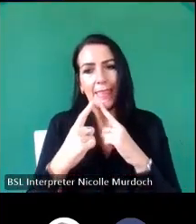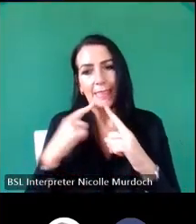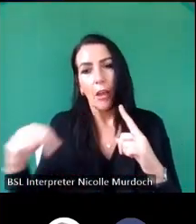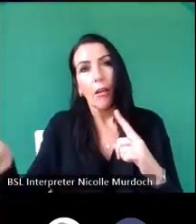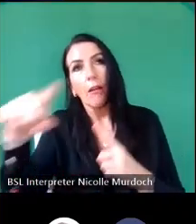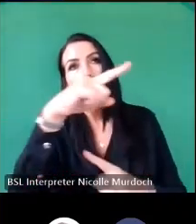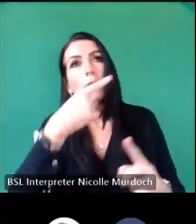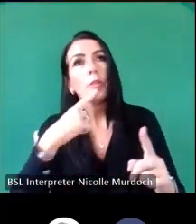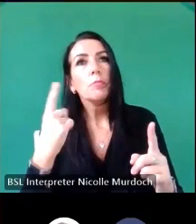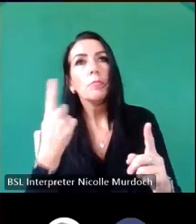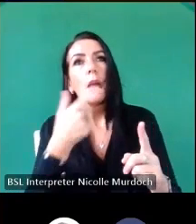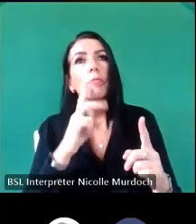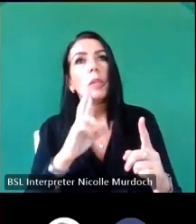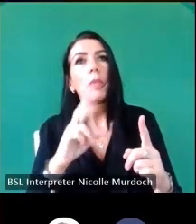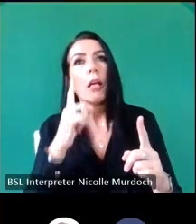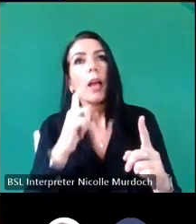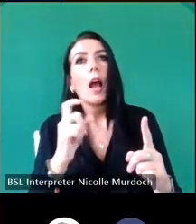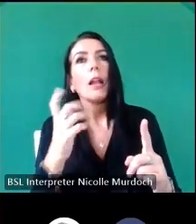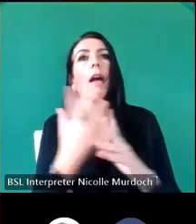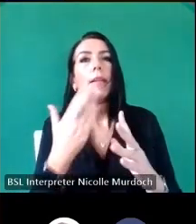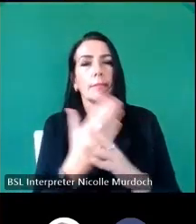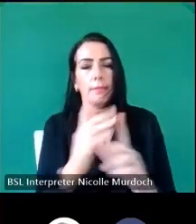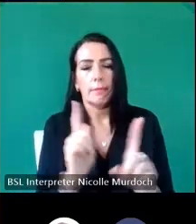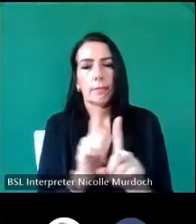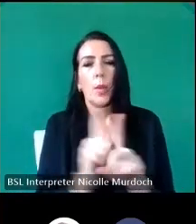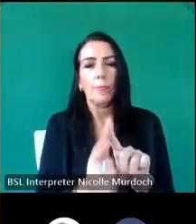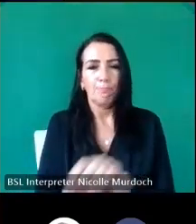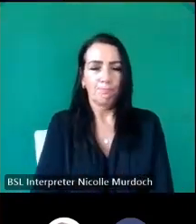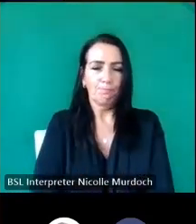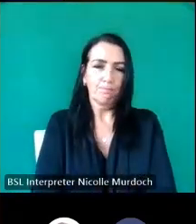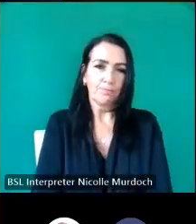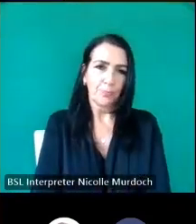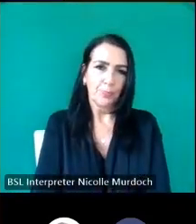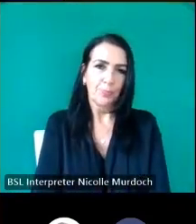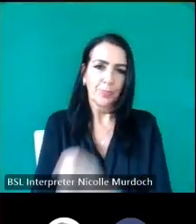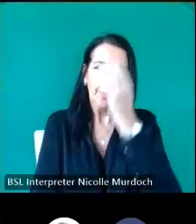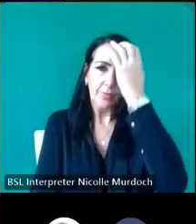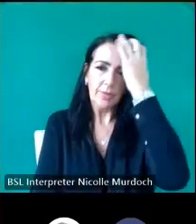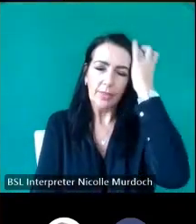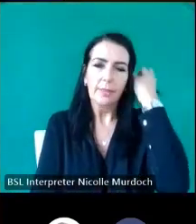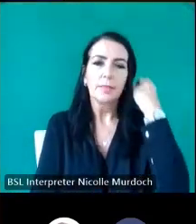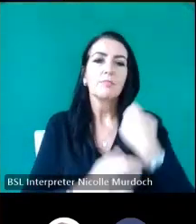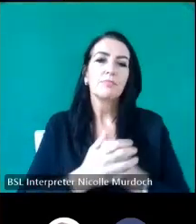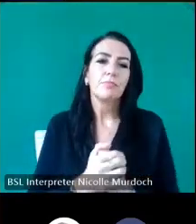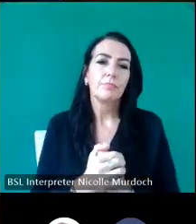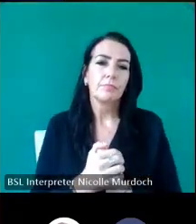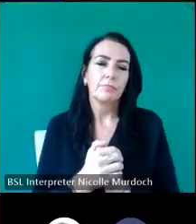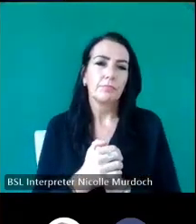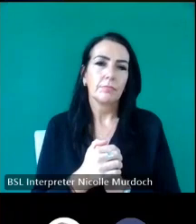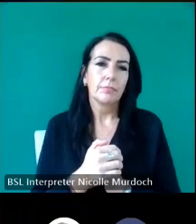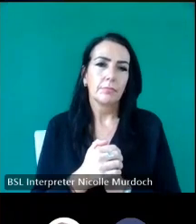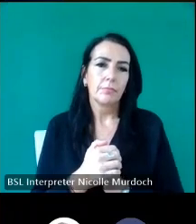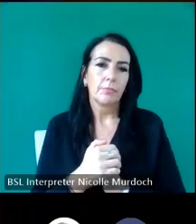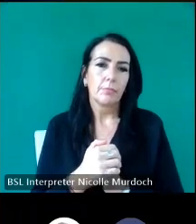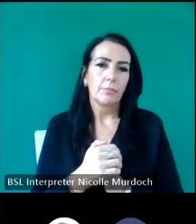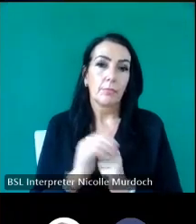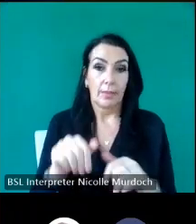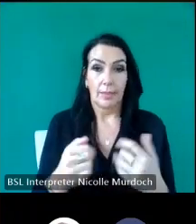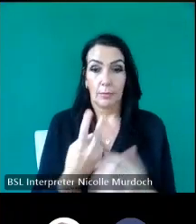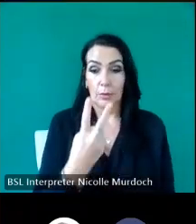pick up on and do further further research on so as an example Le let's fast forward to 2050 and